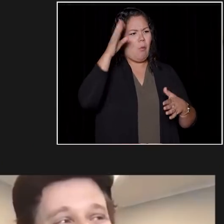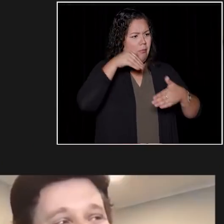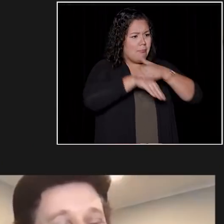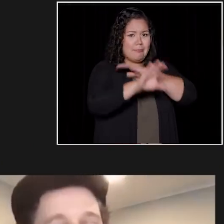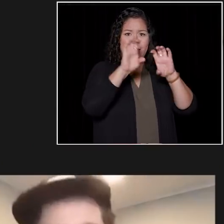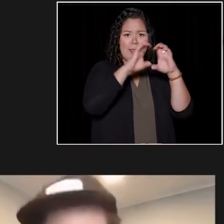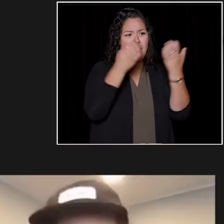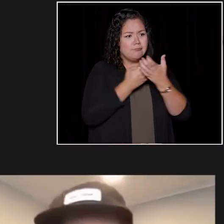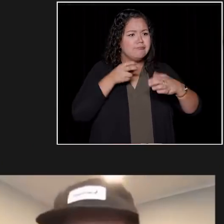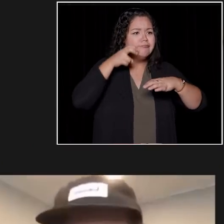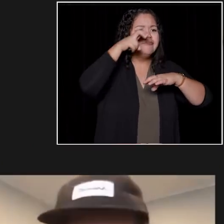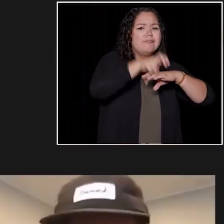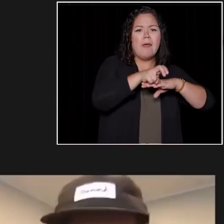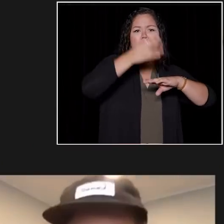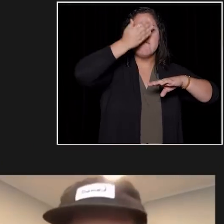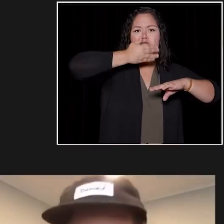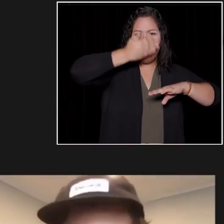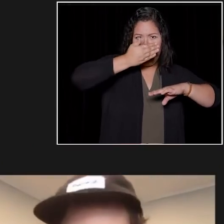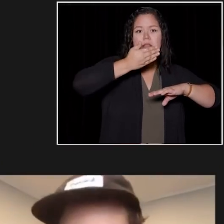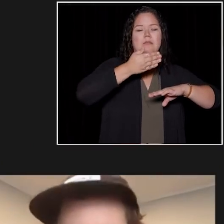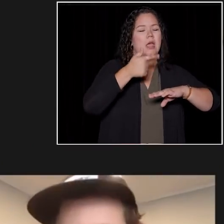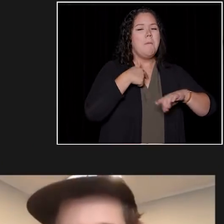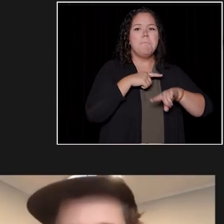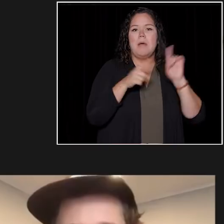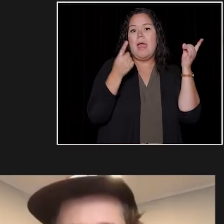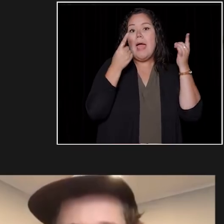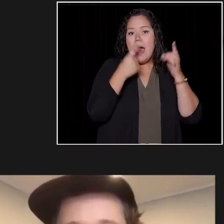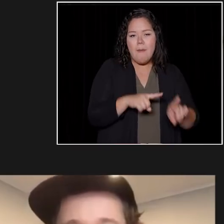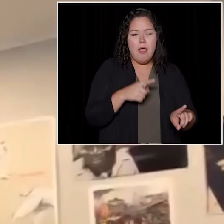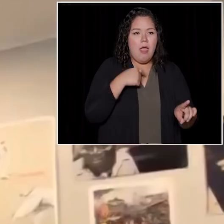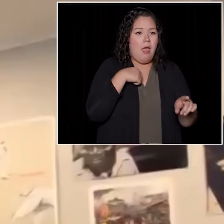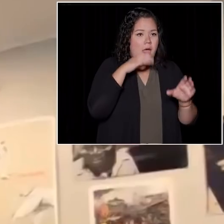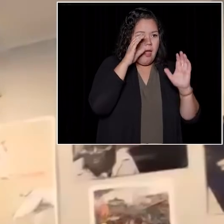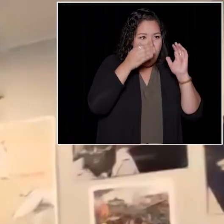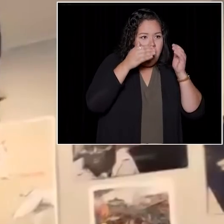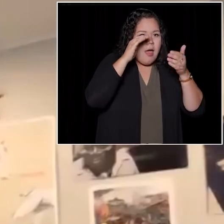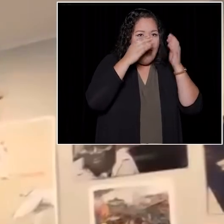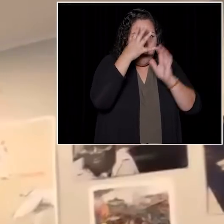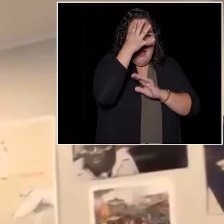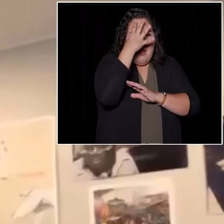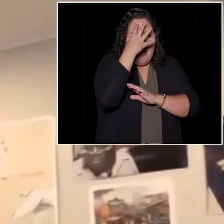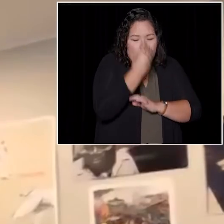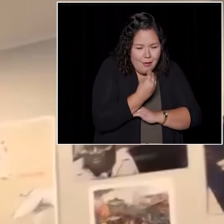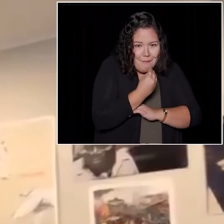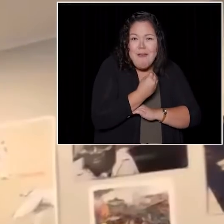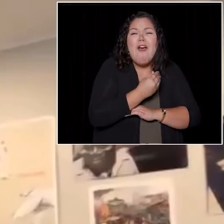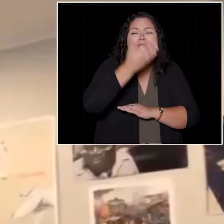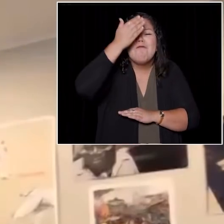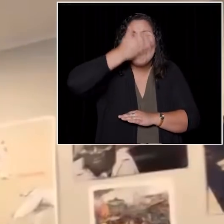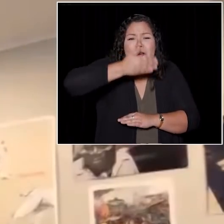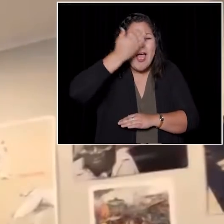And so, I sat right up front during this history class and I fell asleep